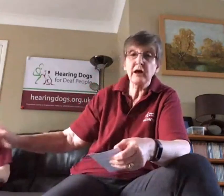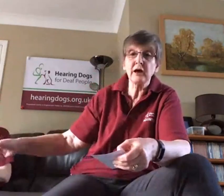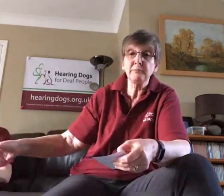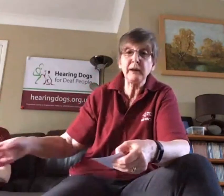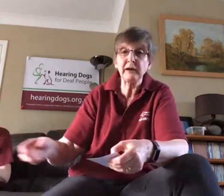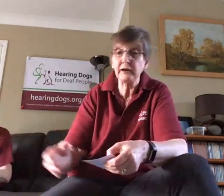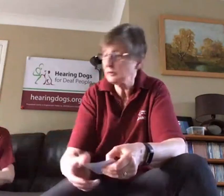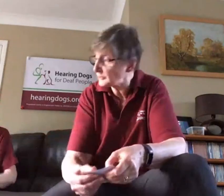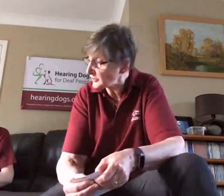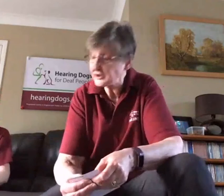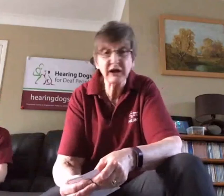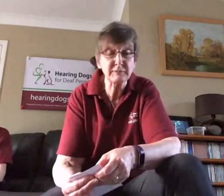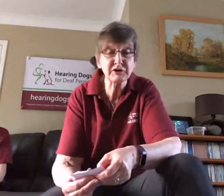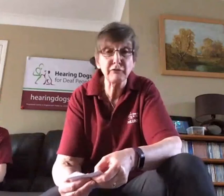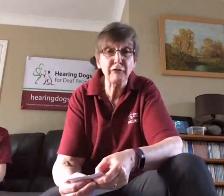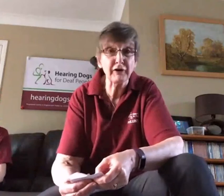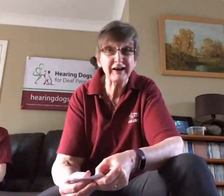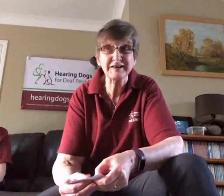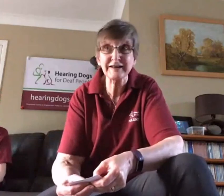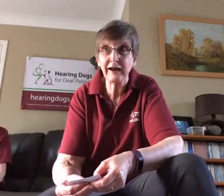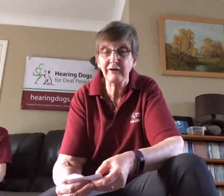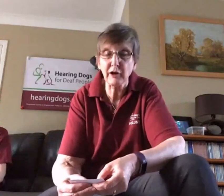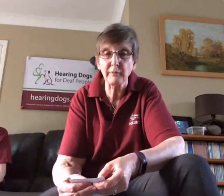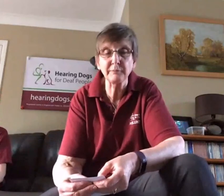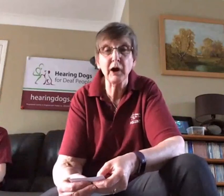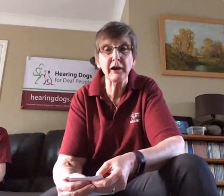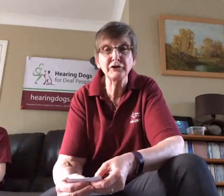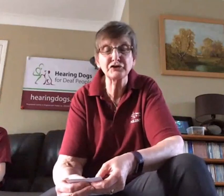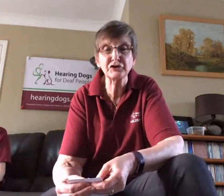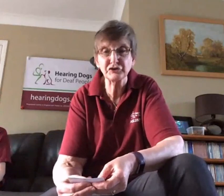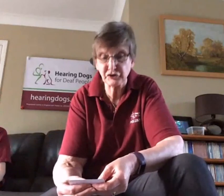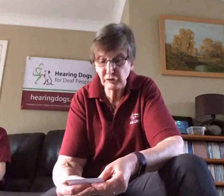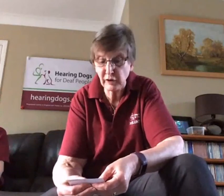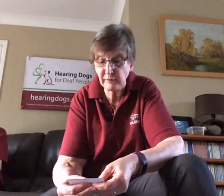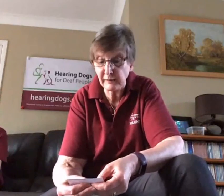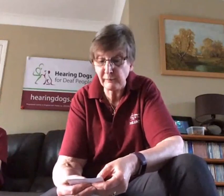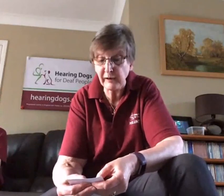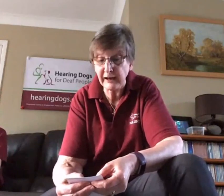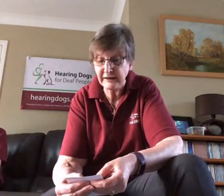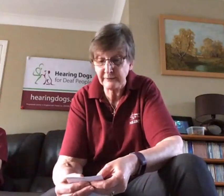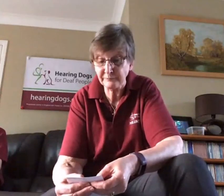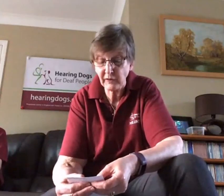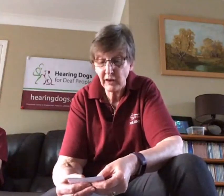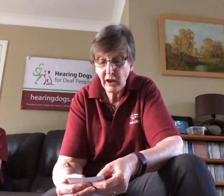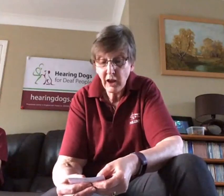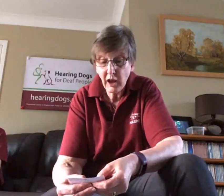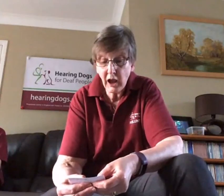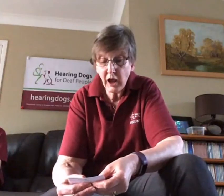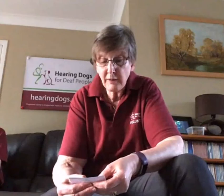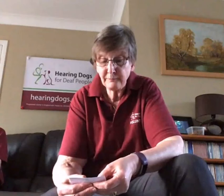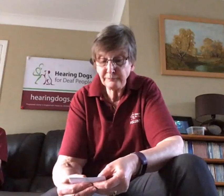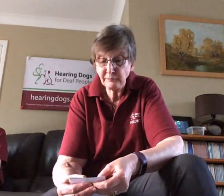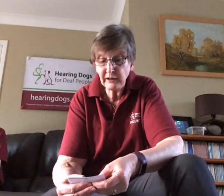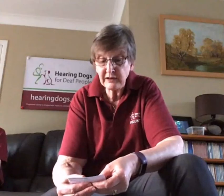taking himself off for a little snack at the moment, but I'll introduce you to him a little bit later.